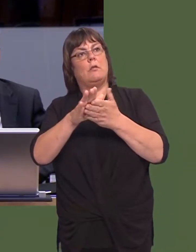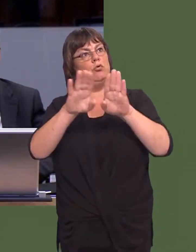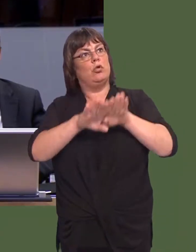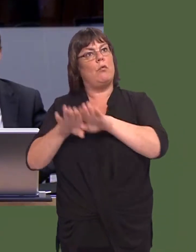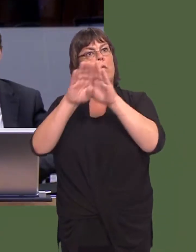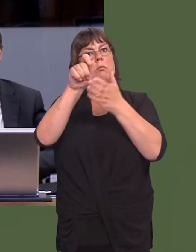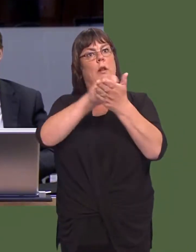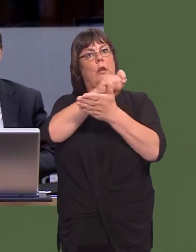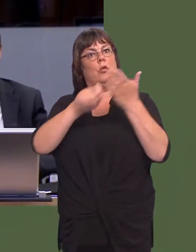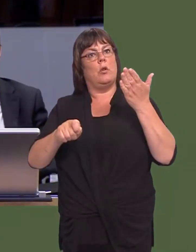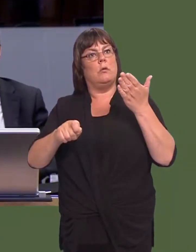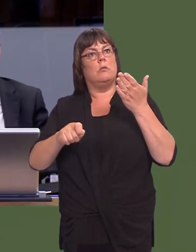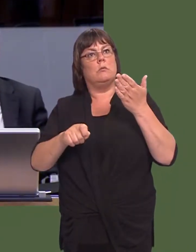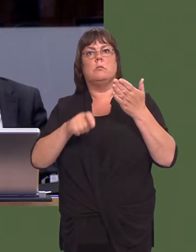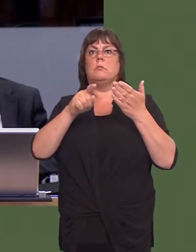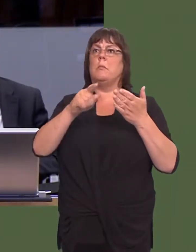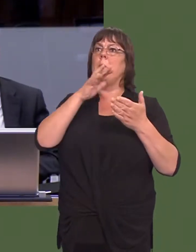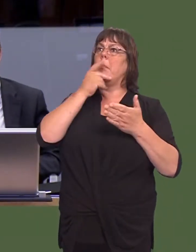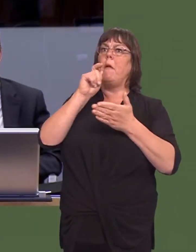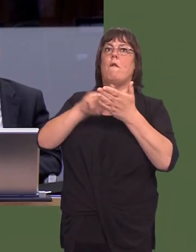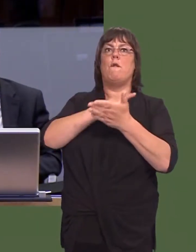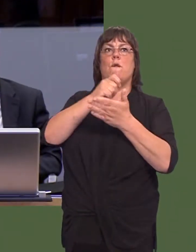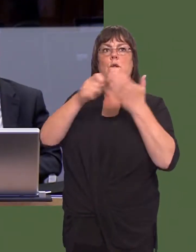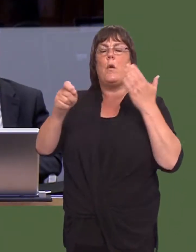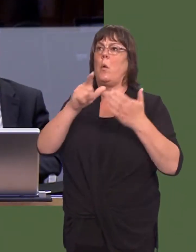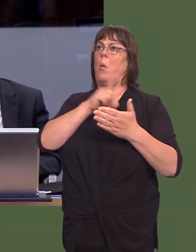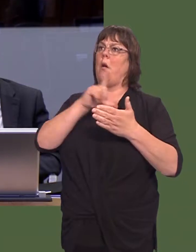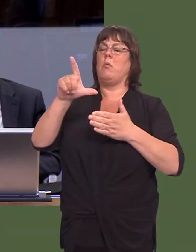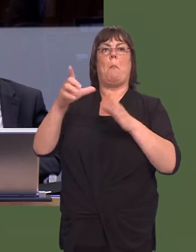Thursday, obviously people will be voting on commitments made by the parties, and you,